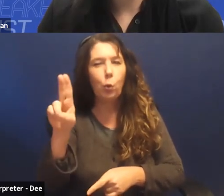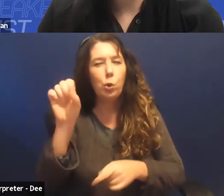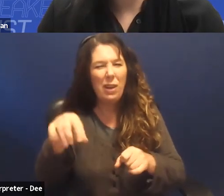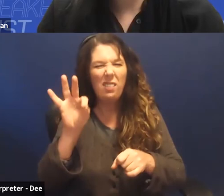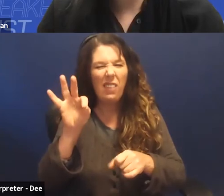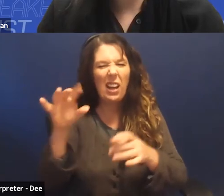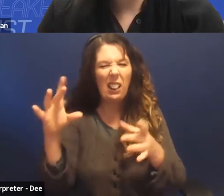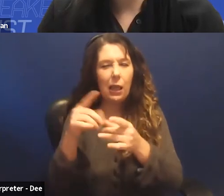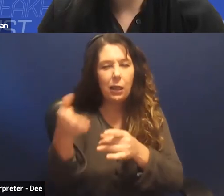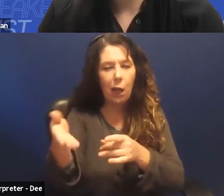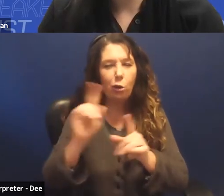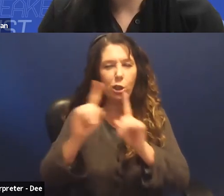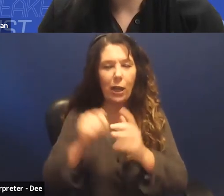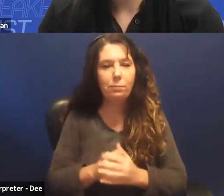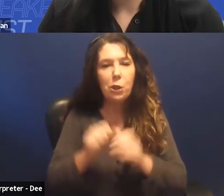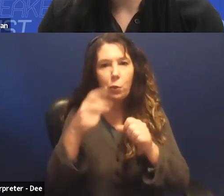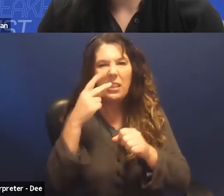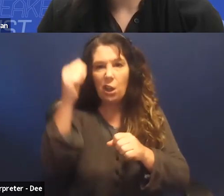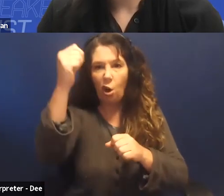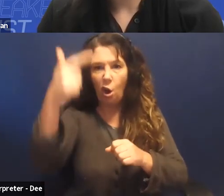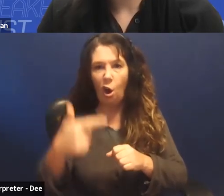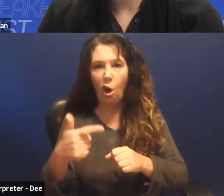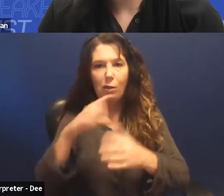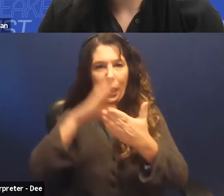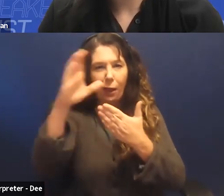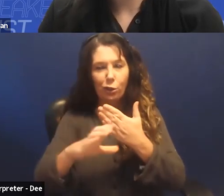spring calendar of talks there to,